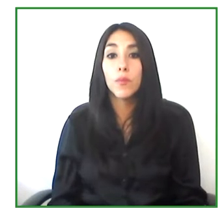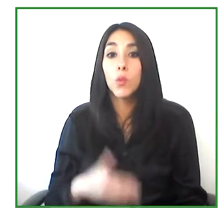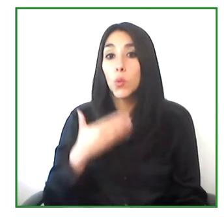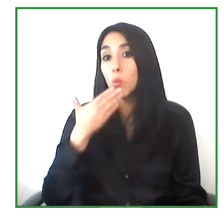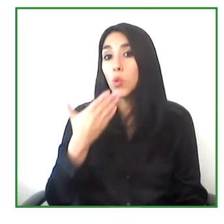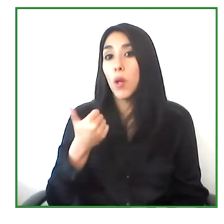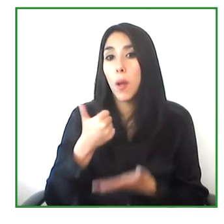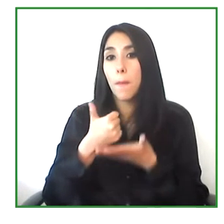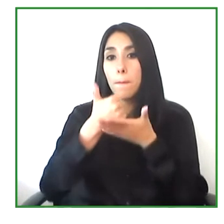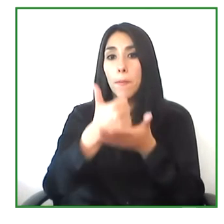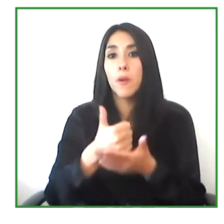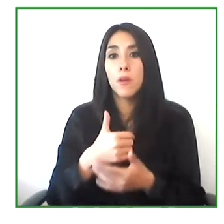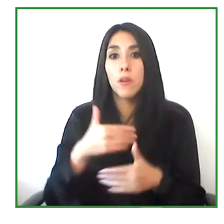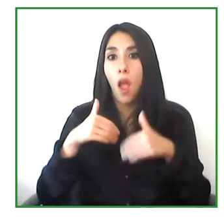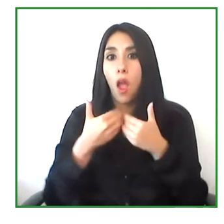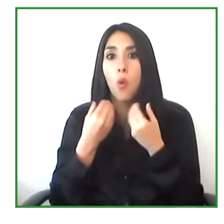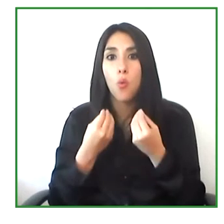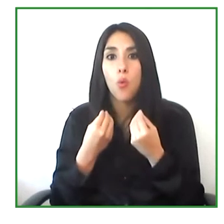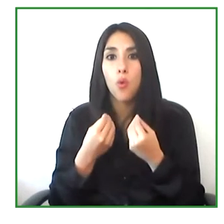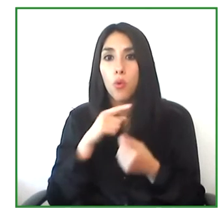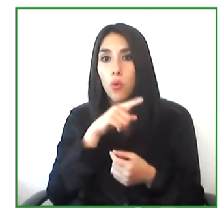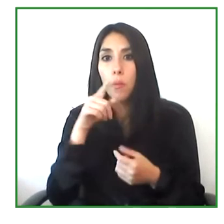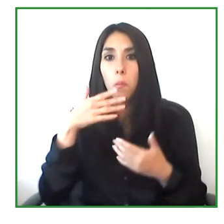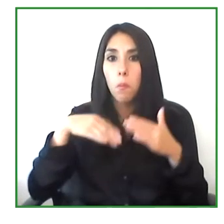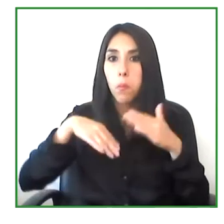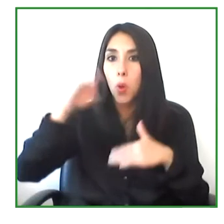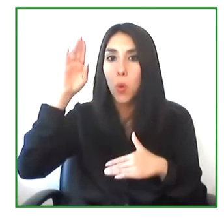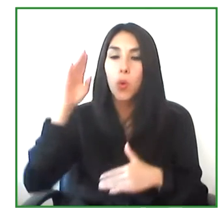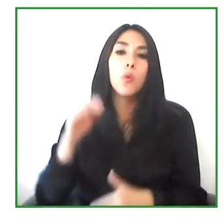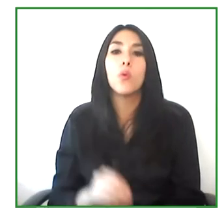And these helps them to have a better performance,